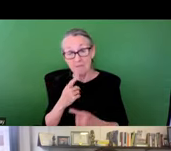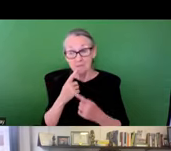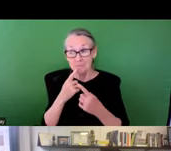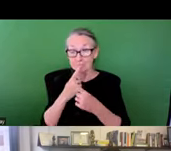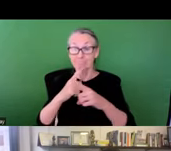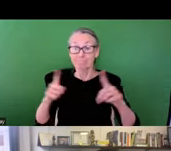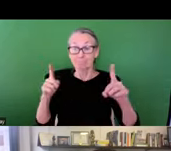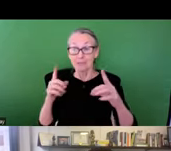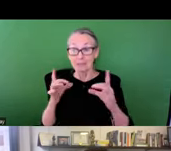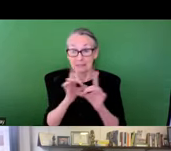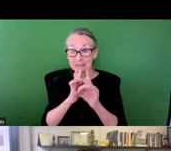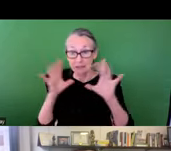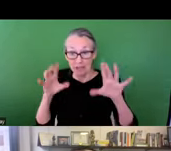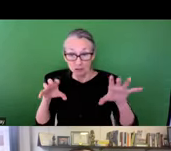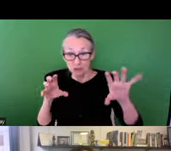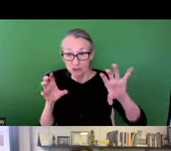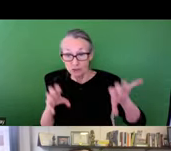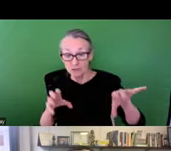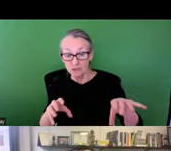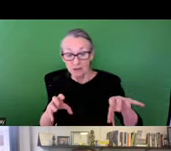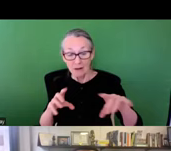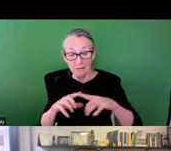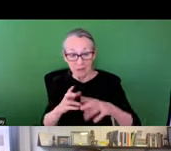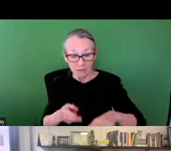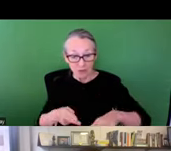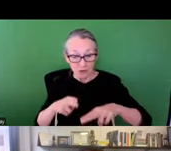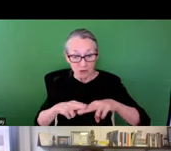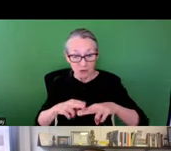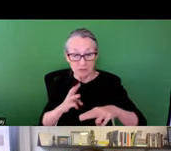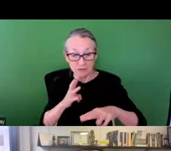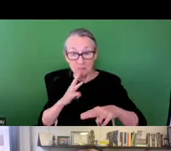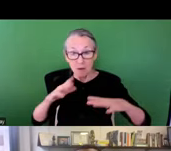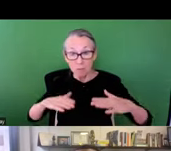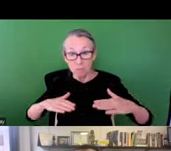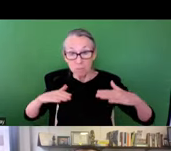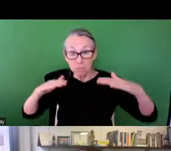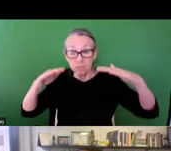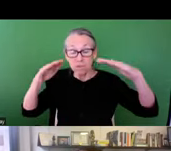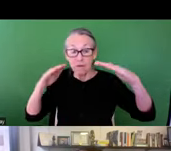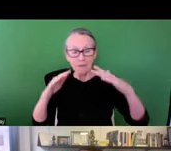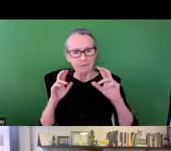had its fair share of disaster declarations and least